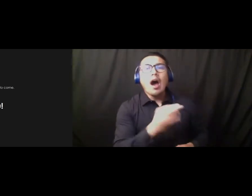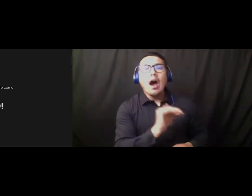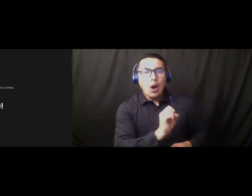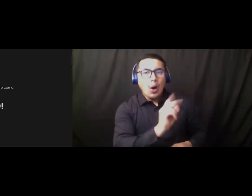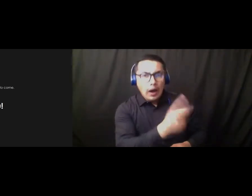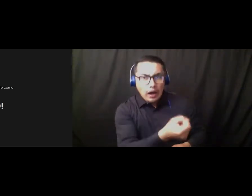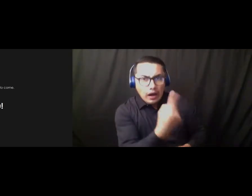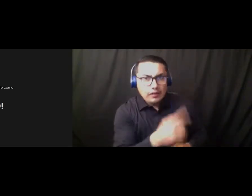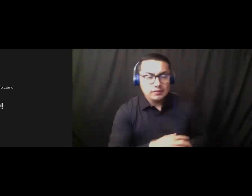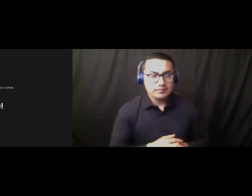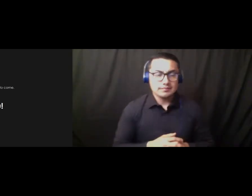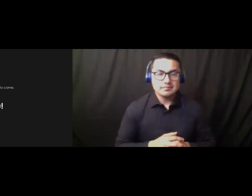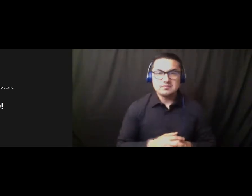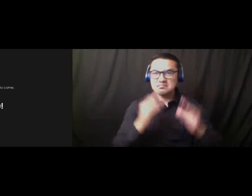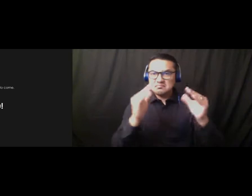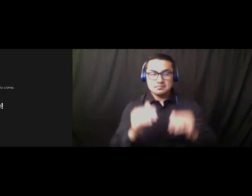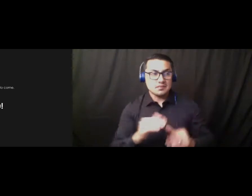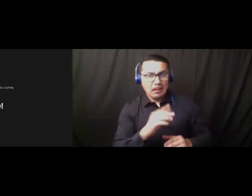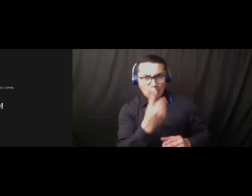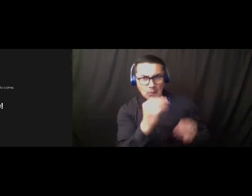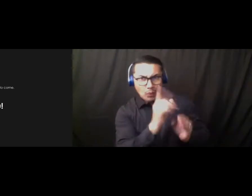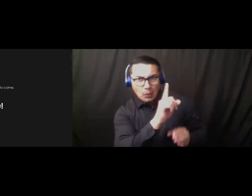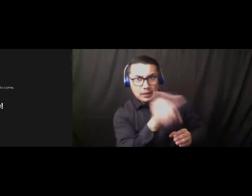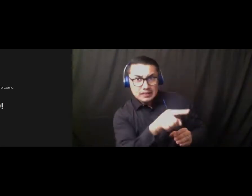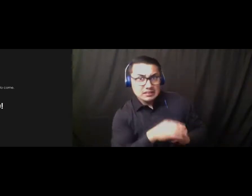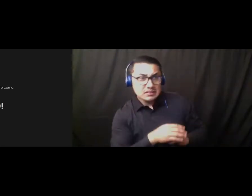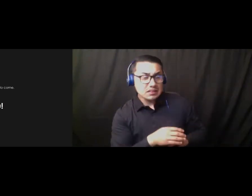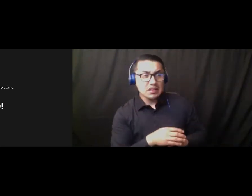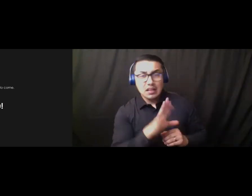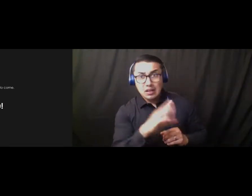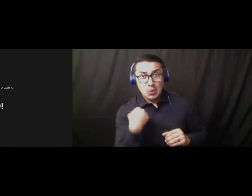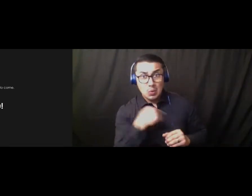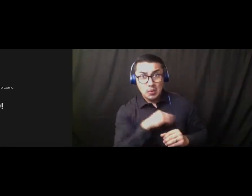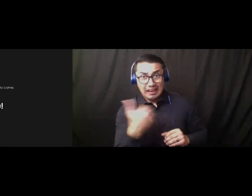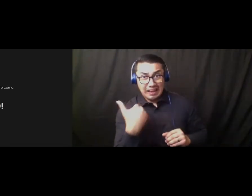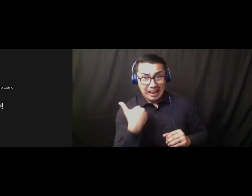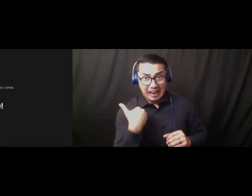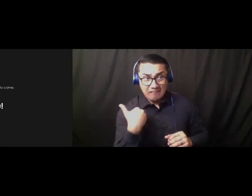like to piggyback on his. Is there room down the road if we should want to